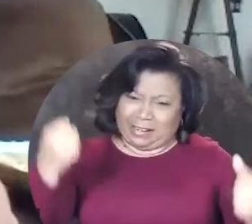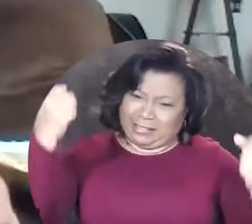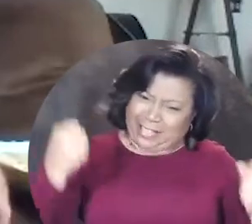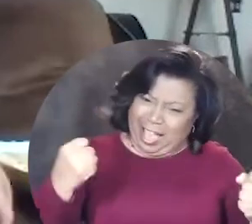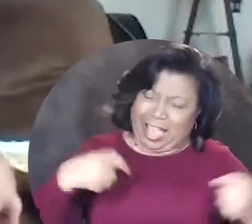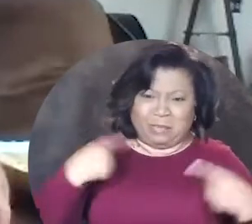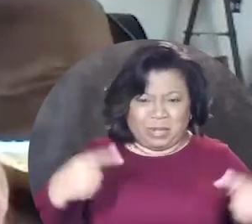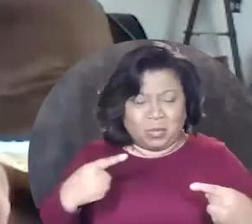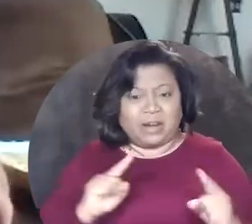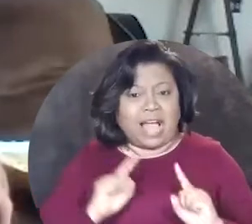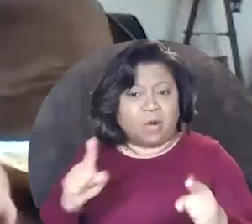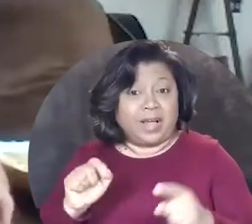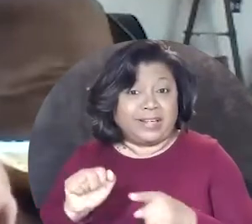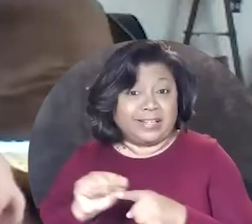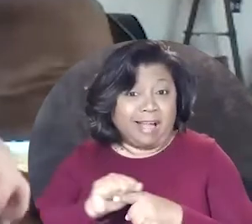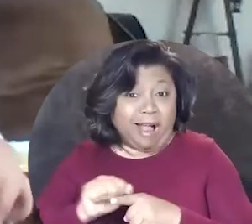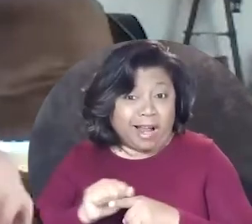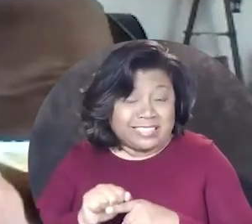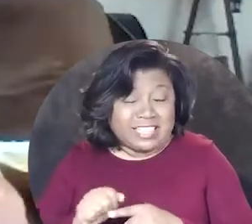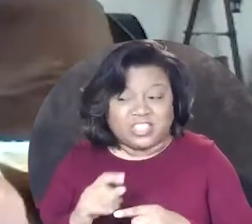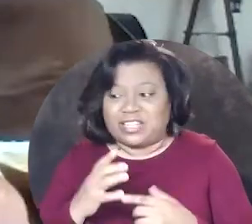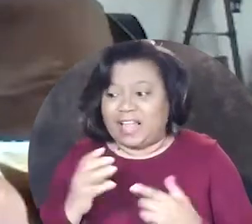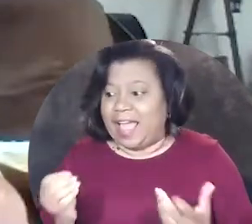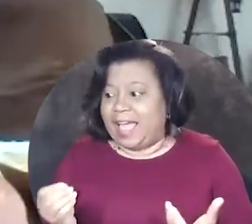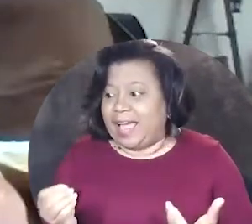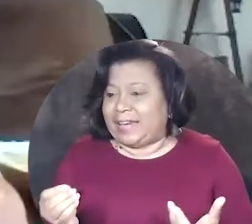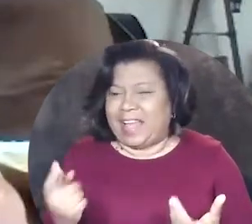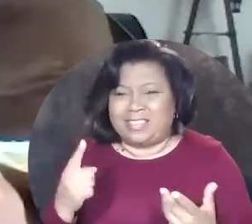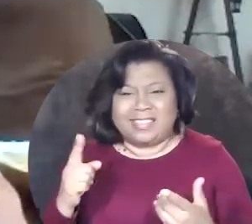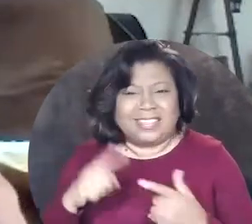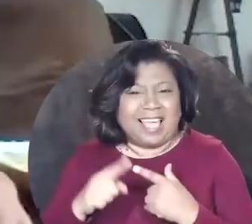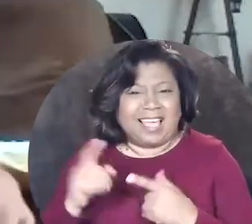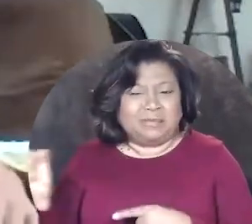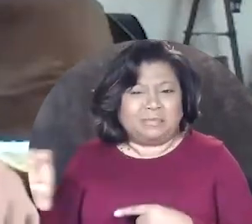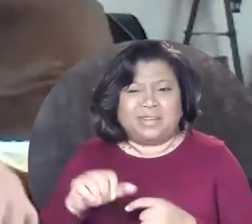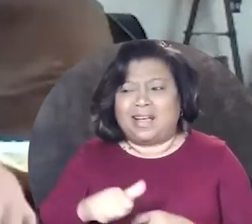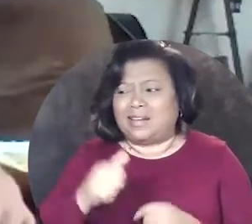yay, I'm in a wheelchair and I went and I auditioned and they wound up casting somebody